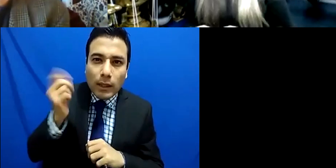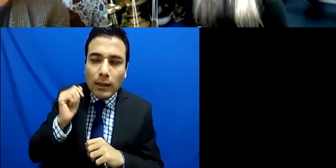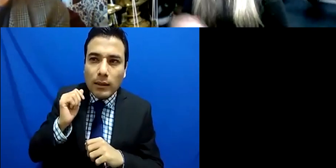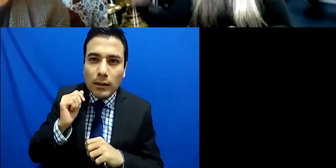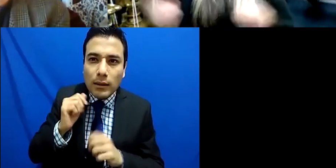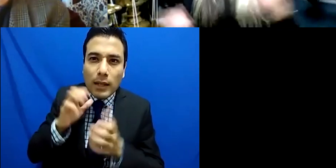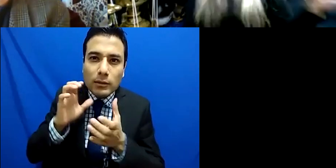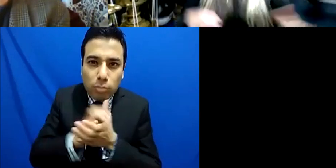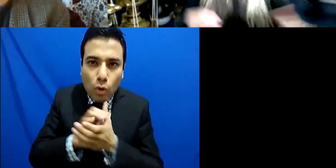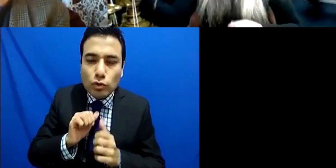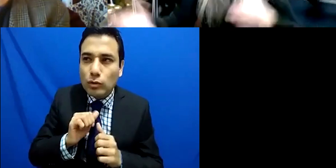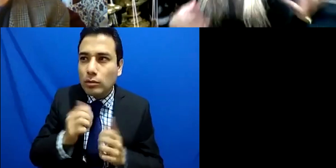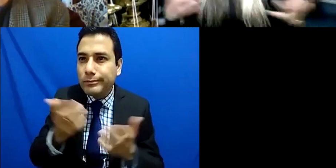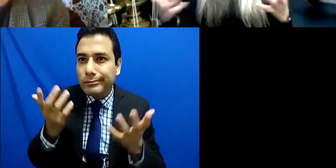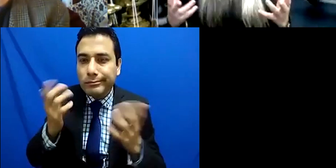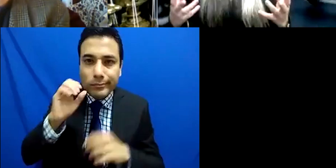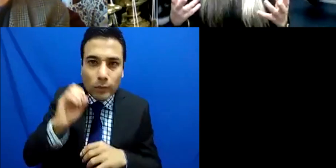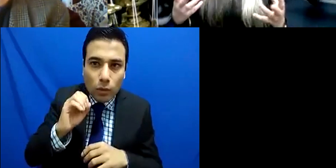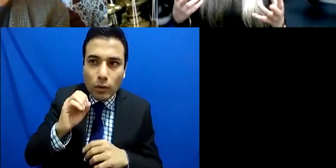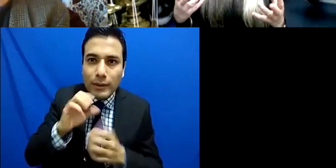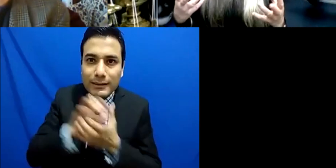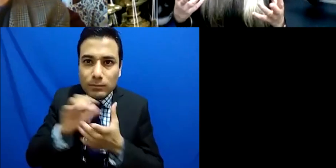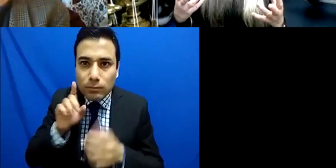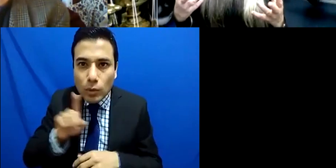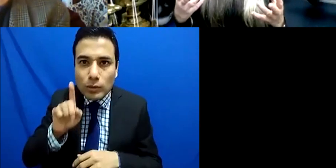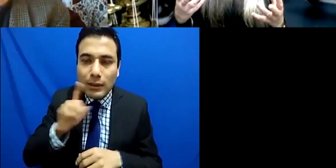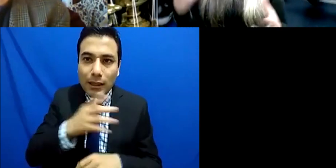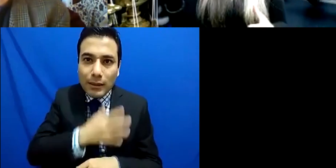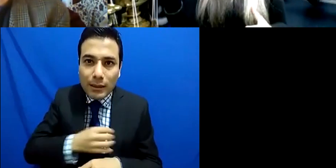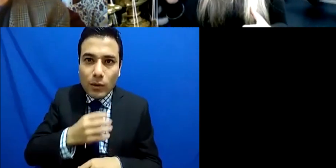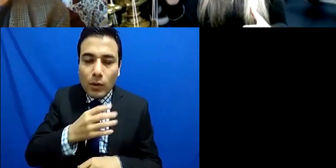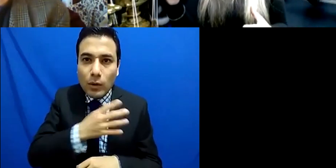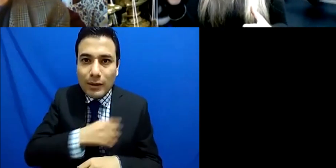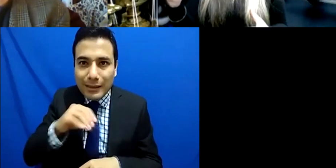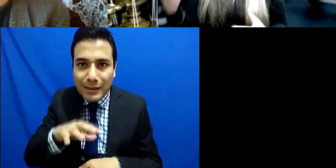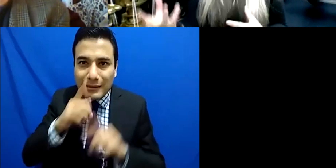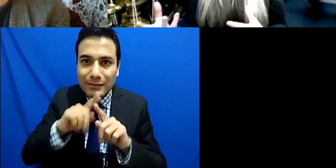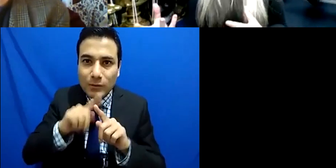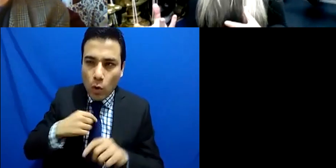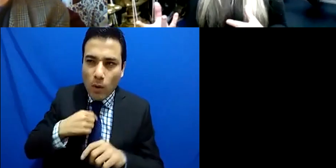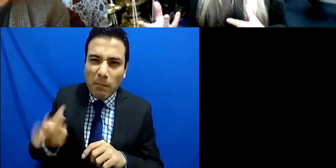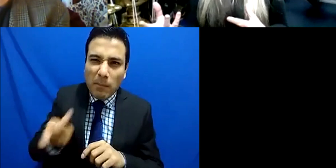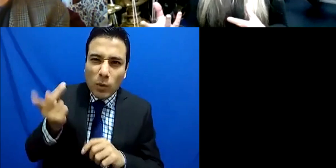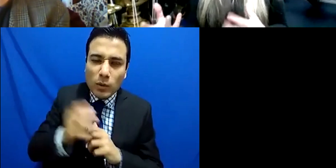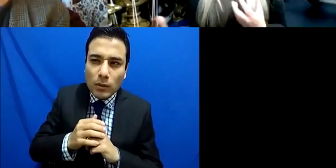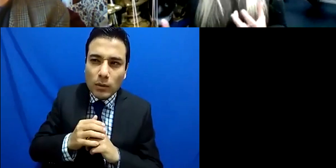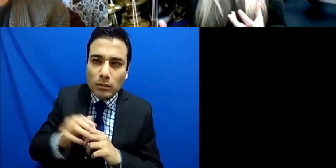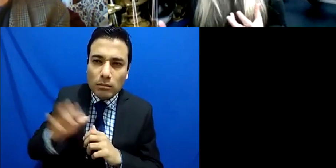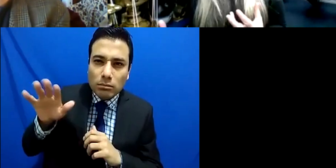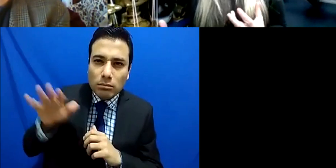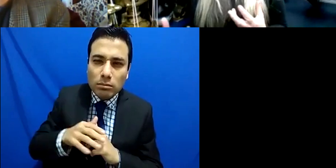my son, or daughter, or whoever it is in the way, that perhaps I think I do what might change or